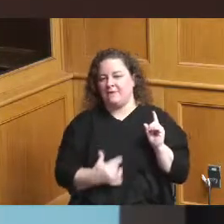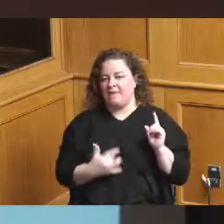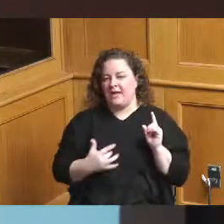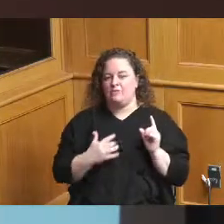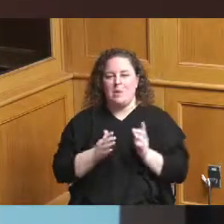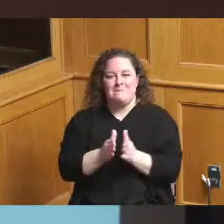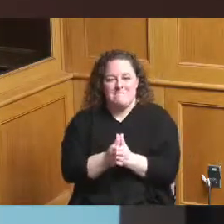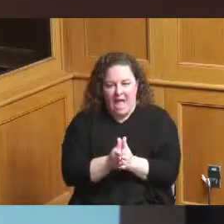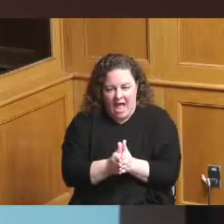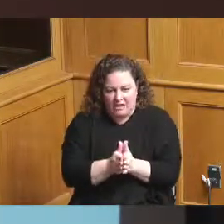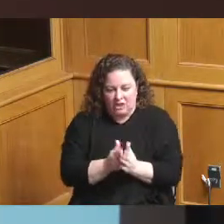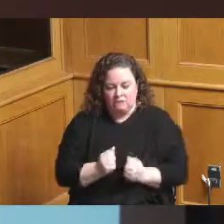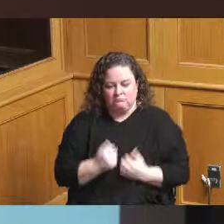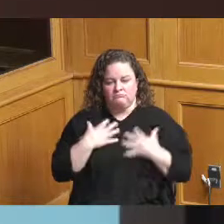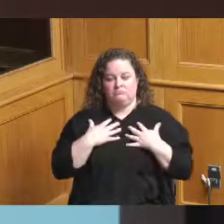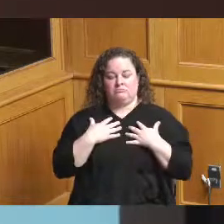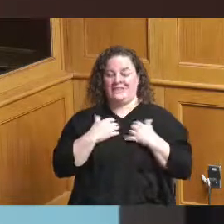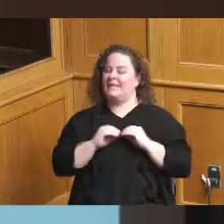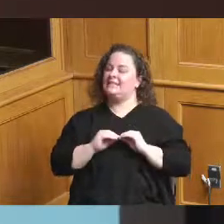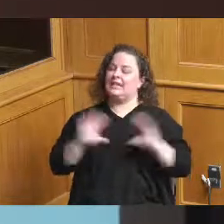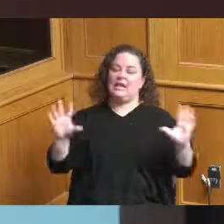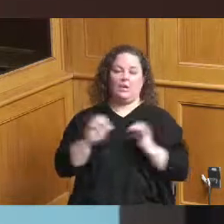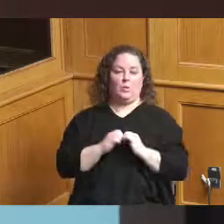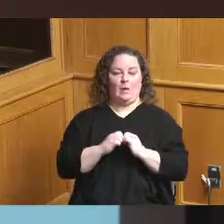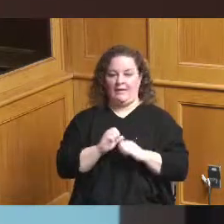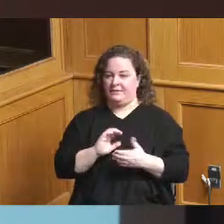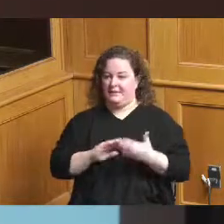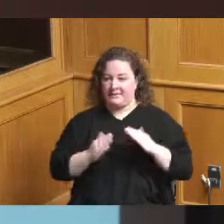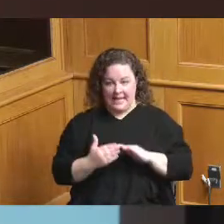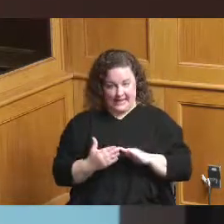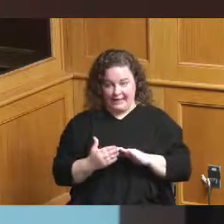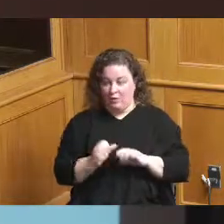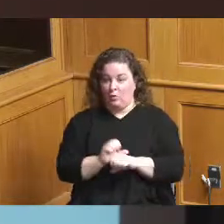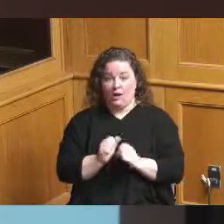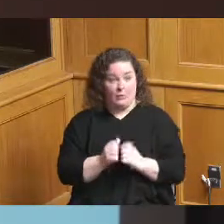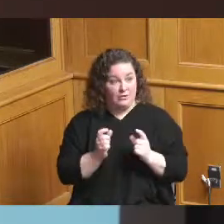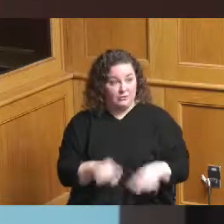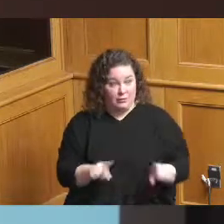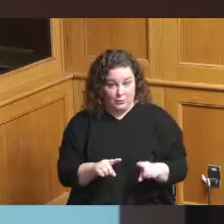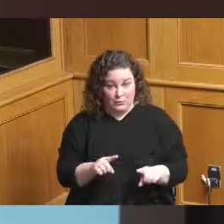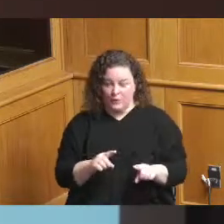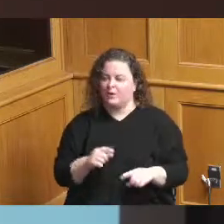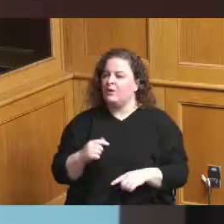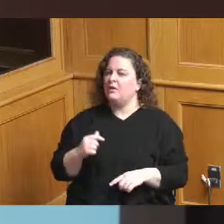it's been very clear working with the city who voted edo out of committee last week to move this